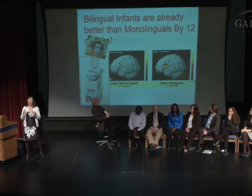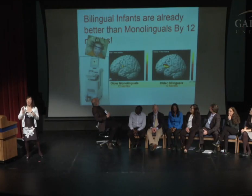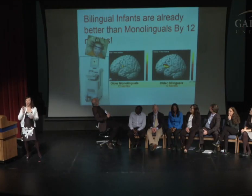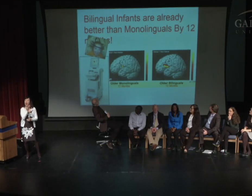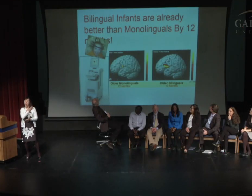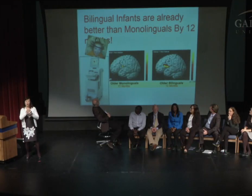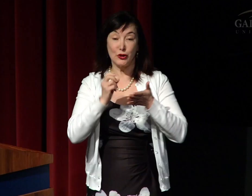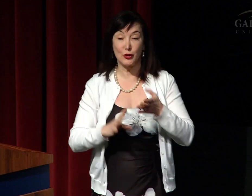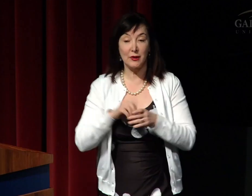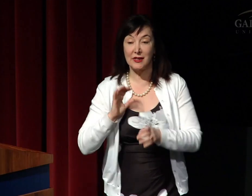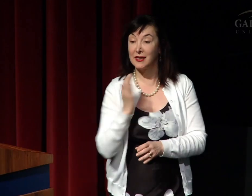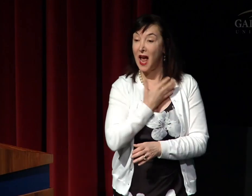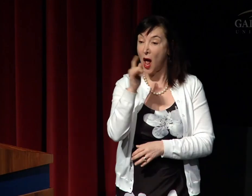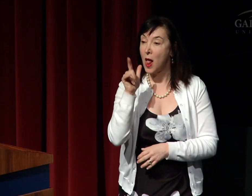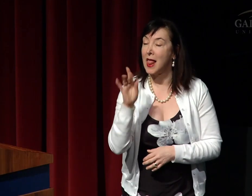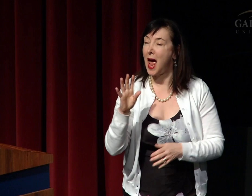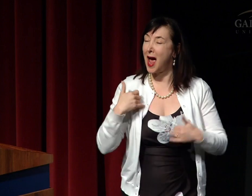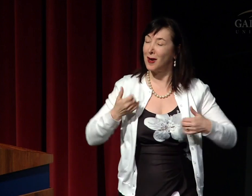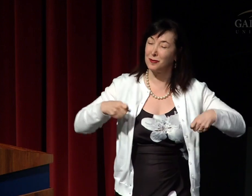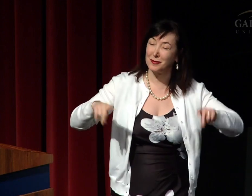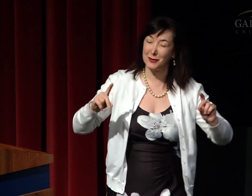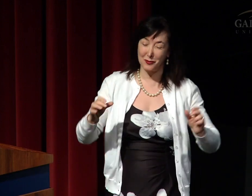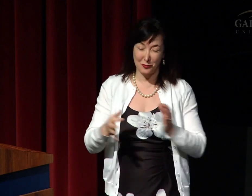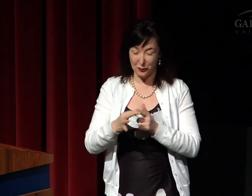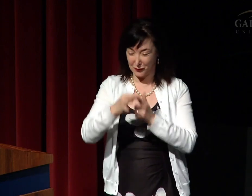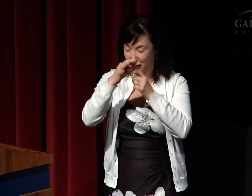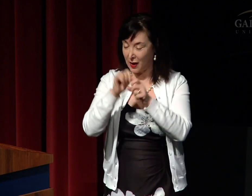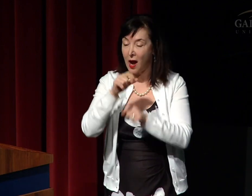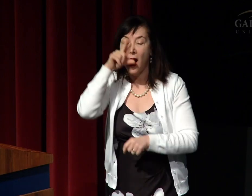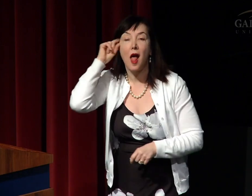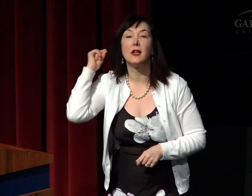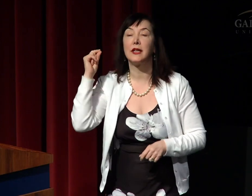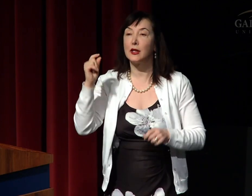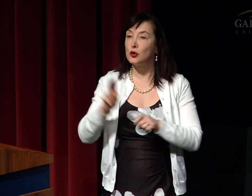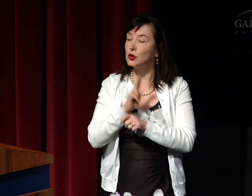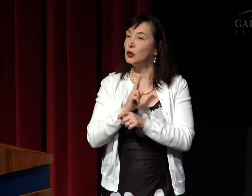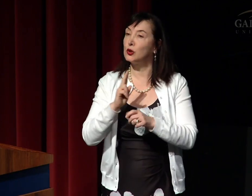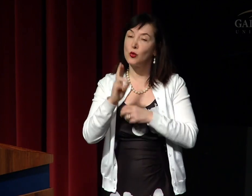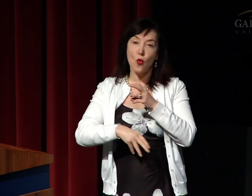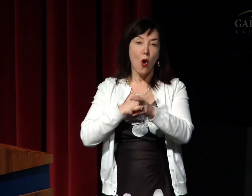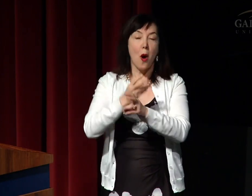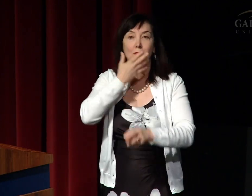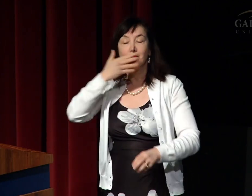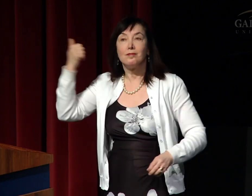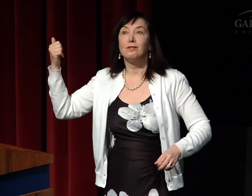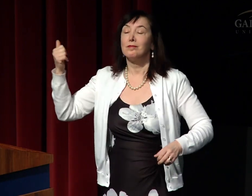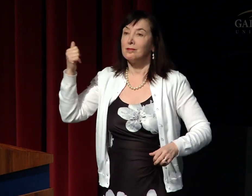What we see in our lab at Gallaudet, where we are able to use the world's